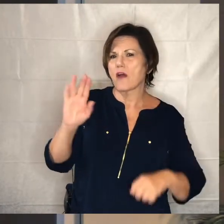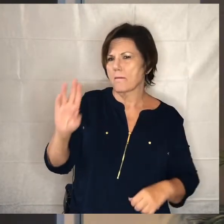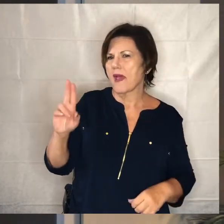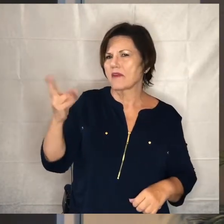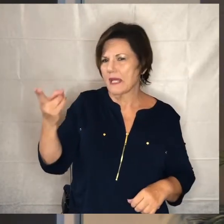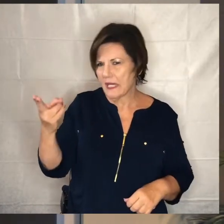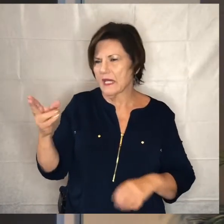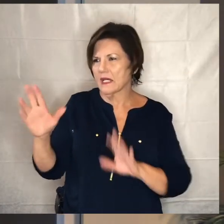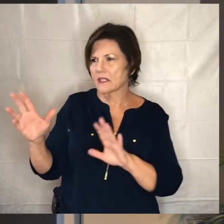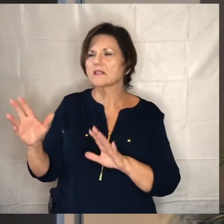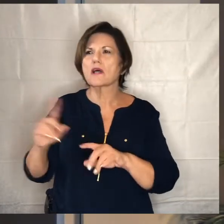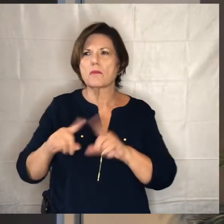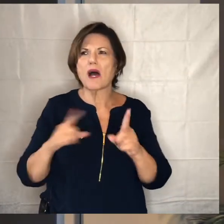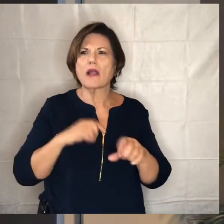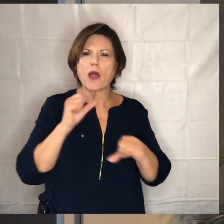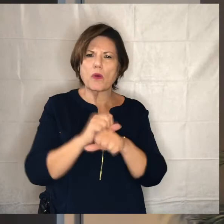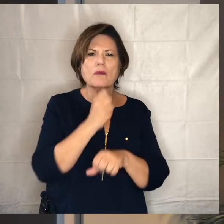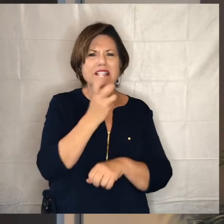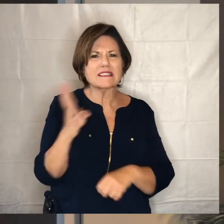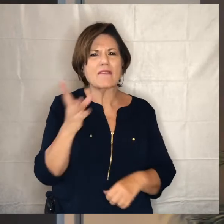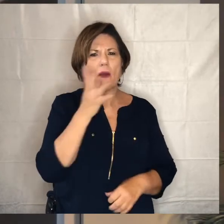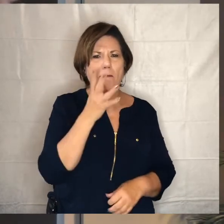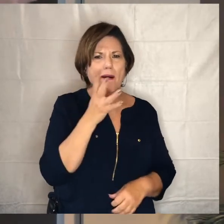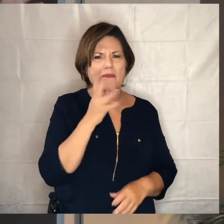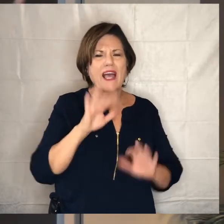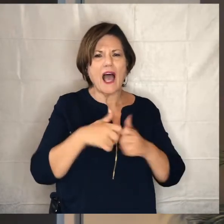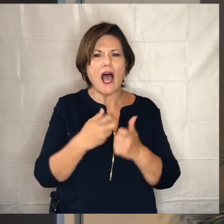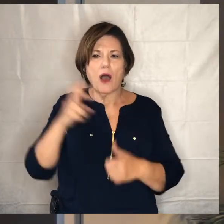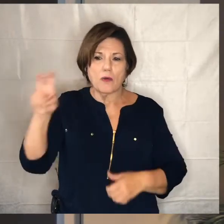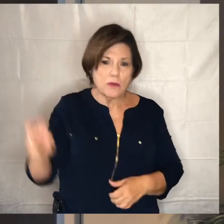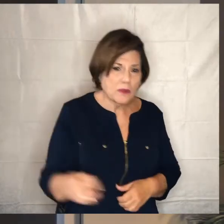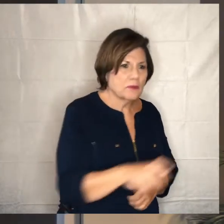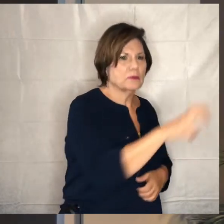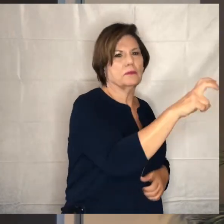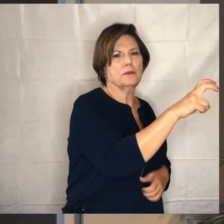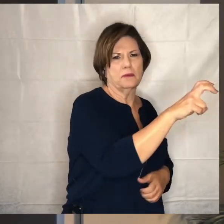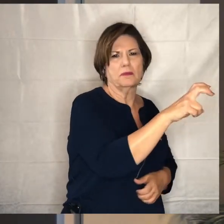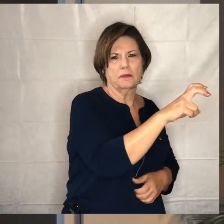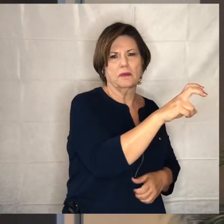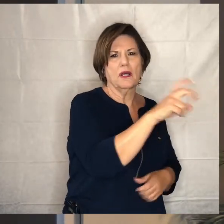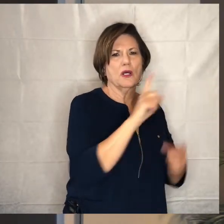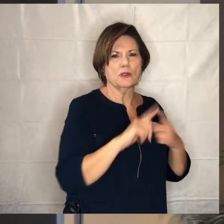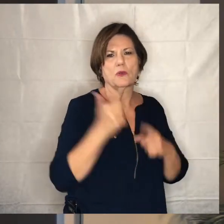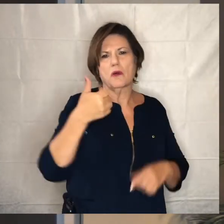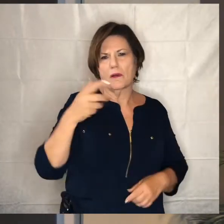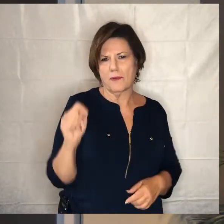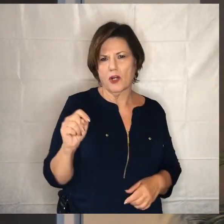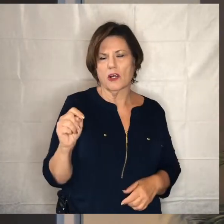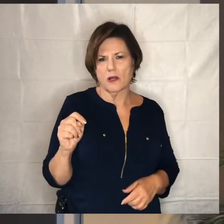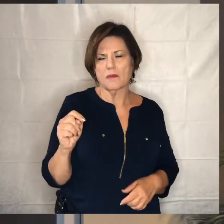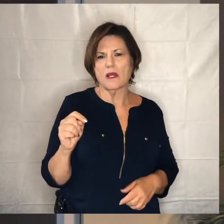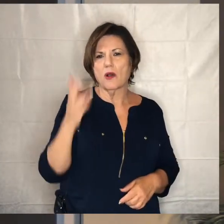of different moms to figure out how do we make that transition from hope gardens into an apartment because the statistics